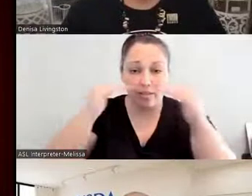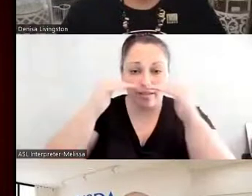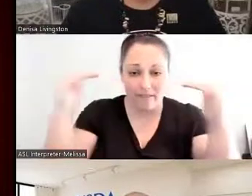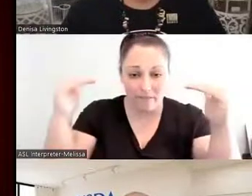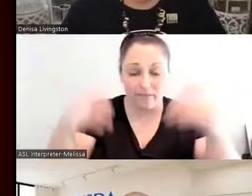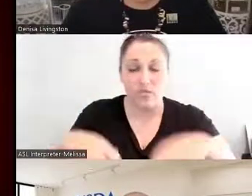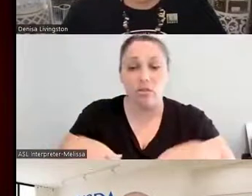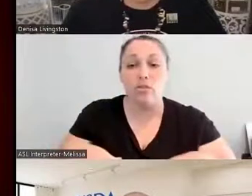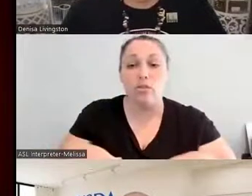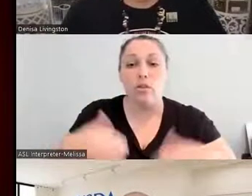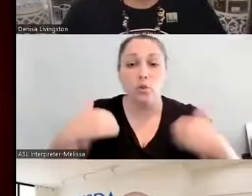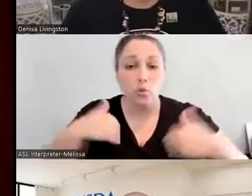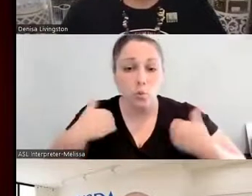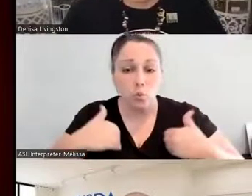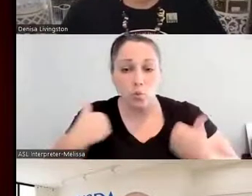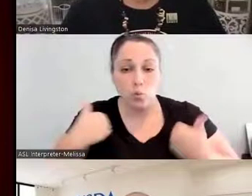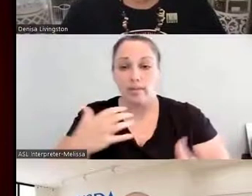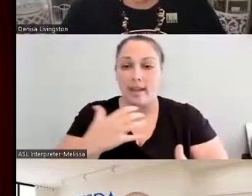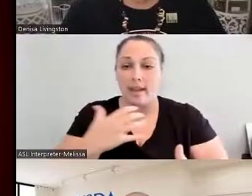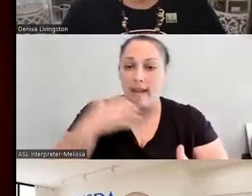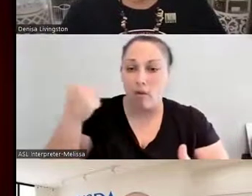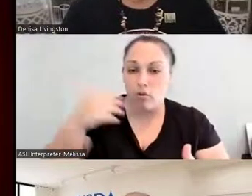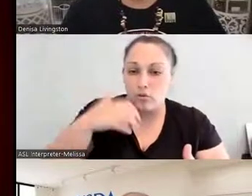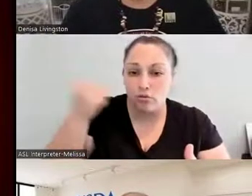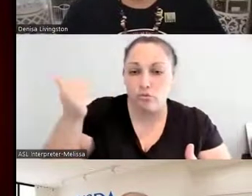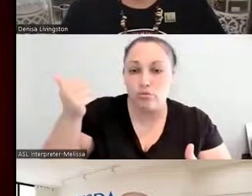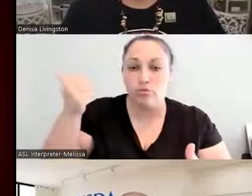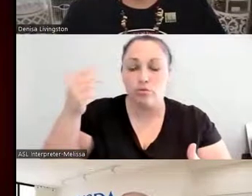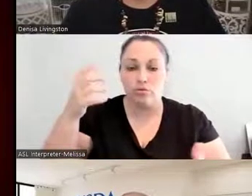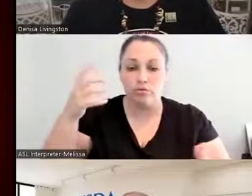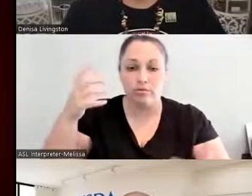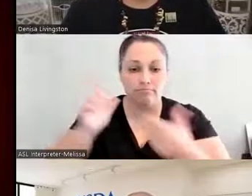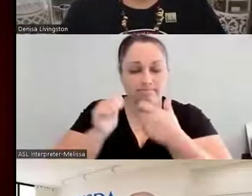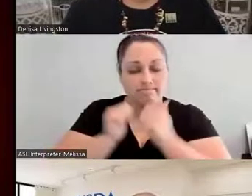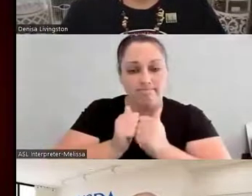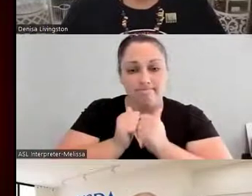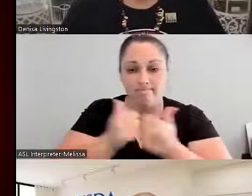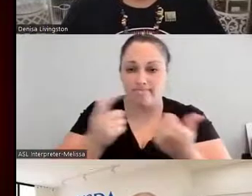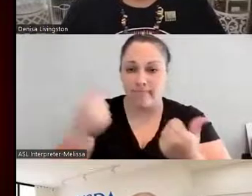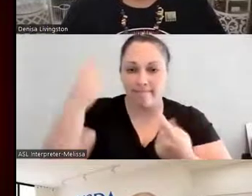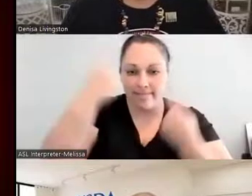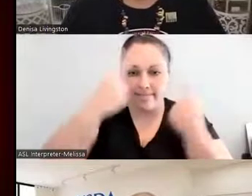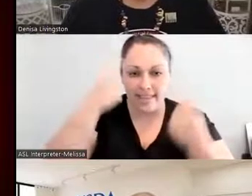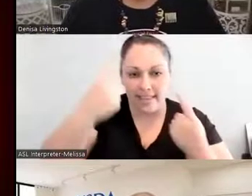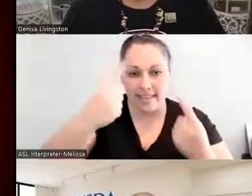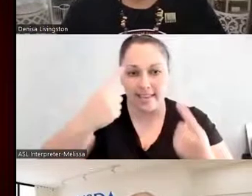really thinking and being mindful about what we're putting in our bodies, what we're growing in our fields to